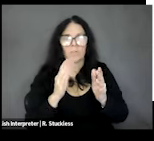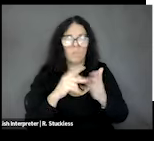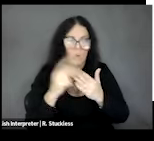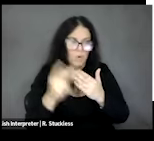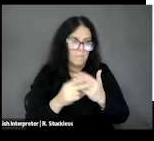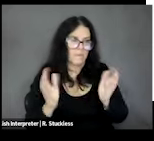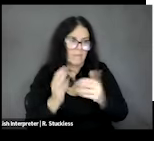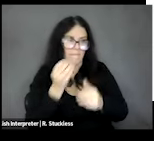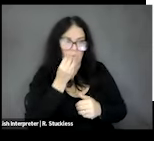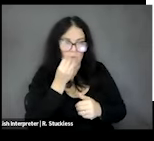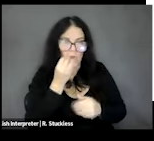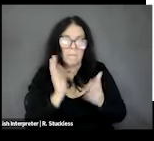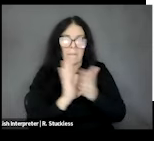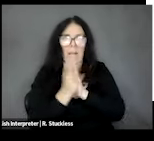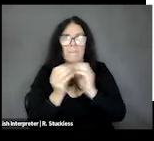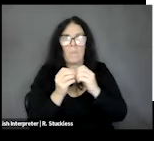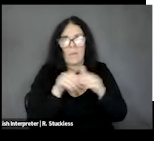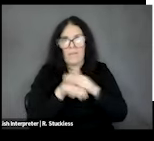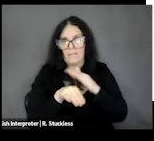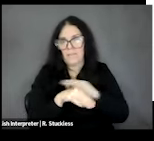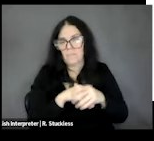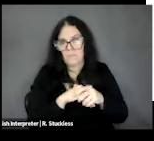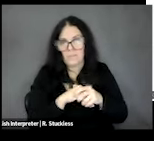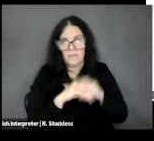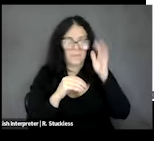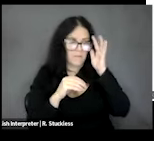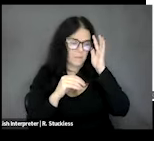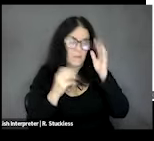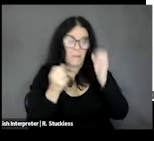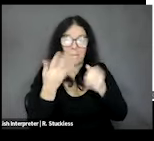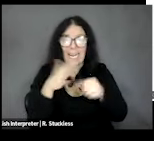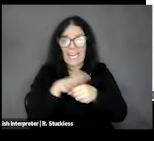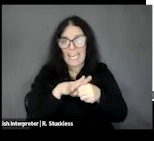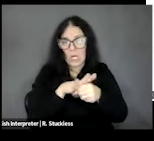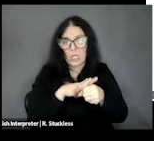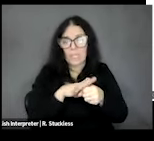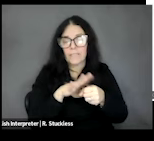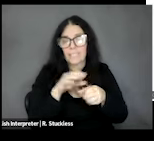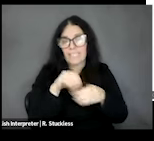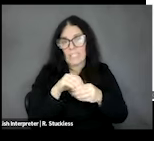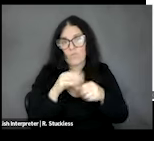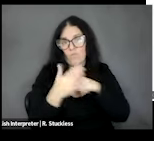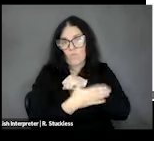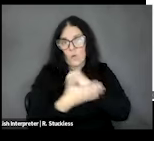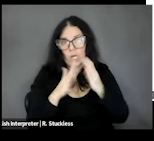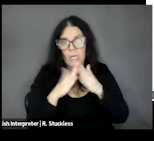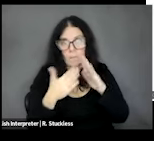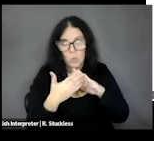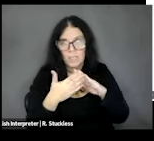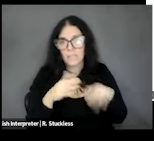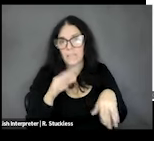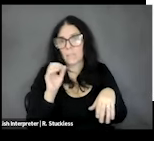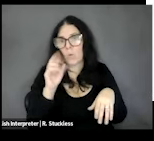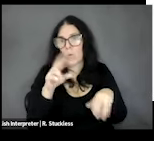and become more accessible. A lot of areas are in rural communities or even urban communities